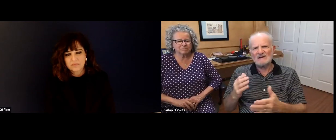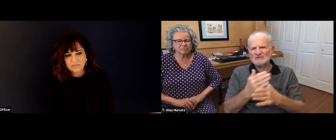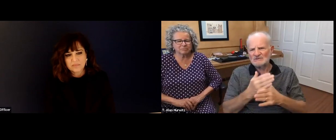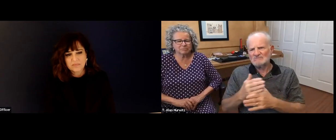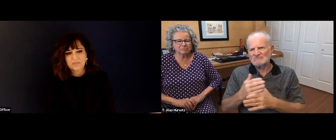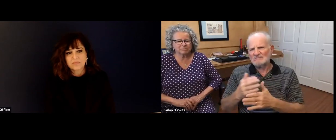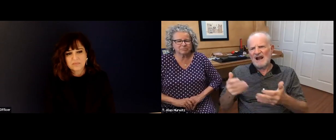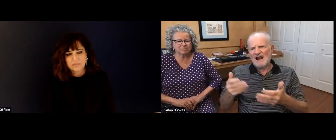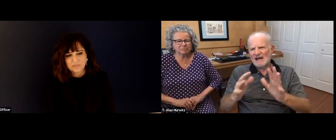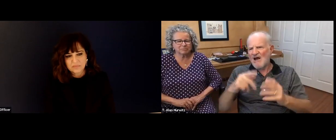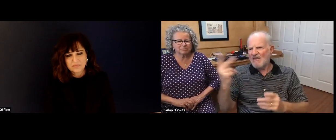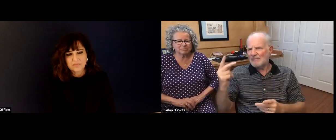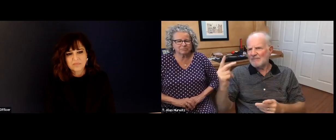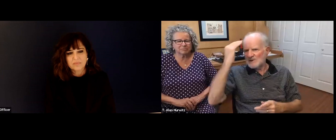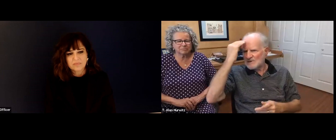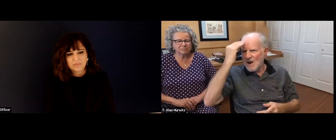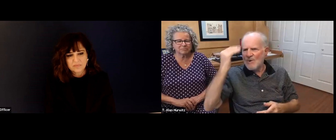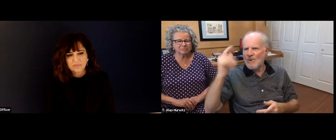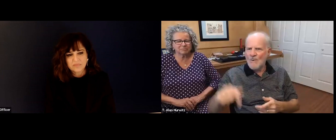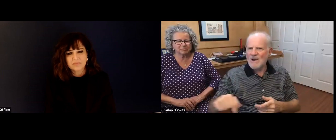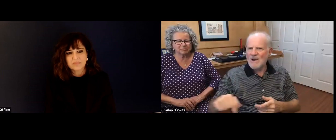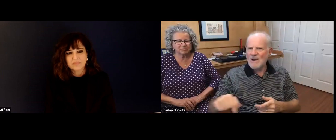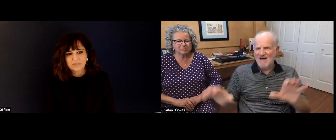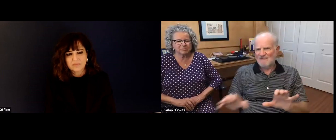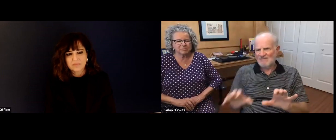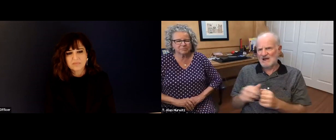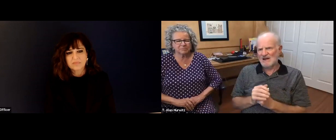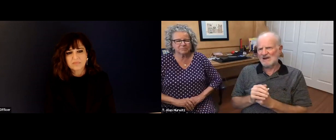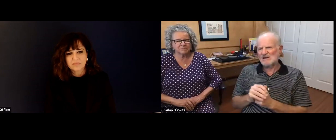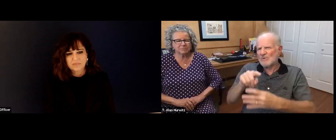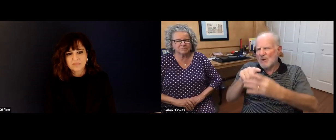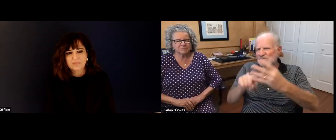recognized, they work hard, they do good work, and you need to